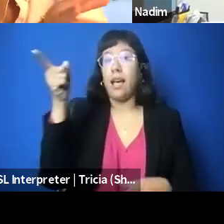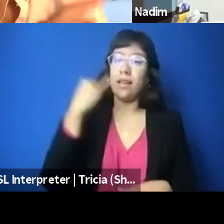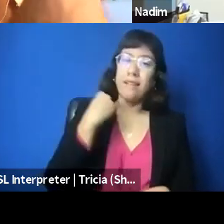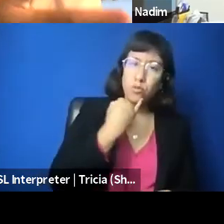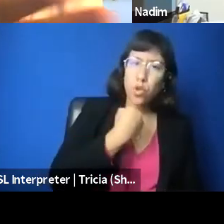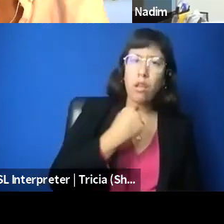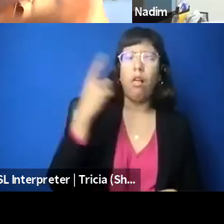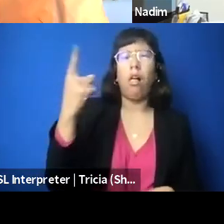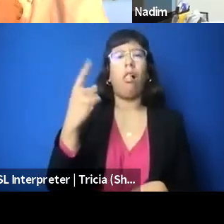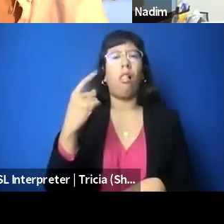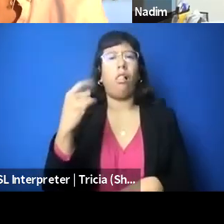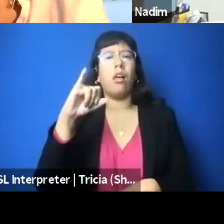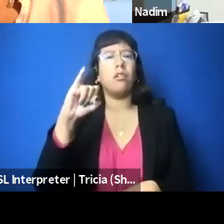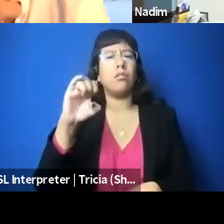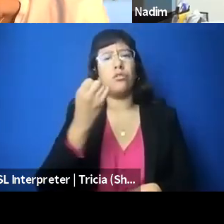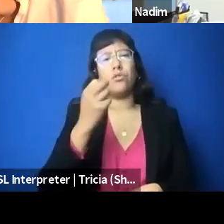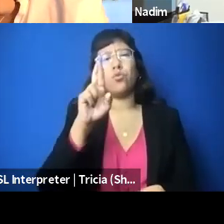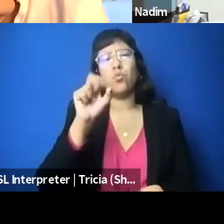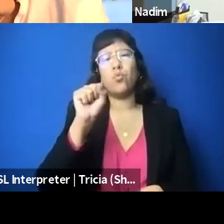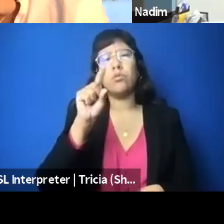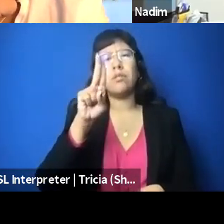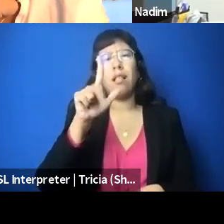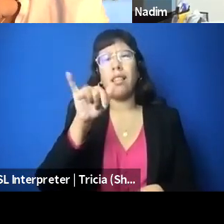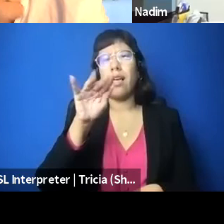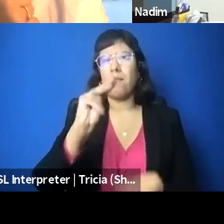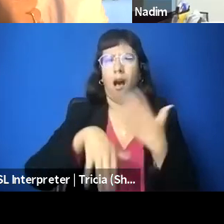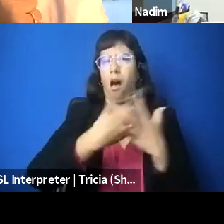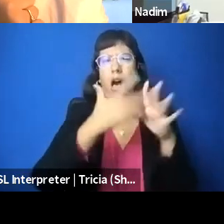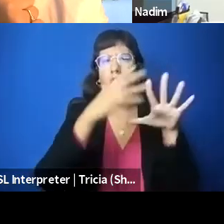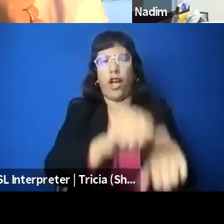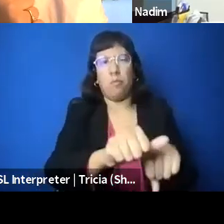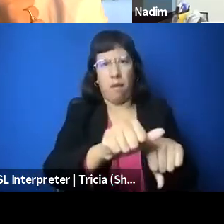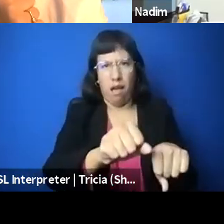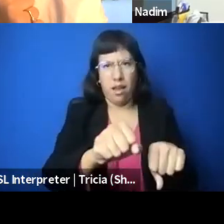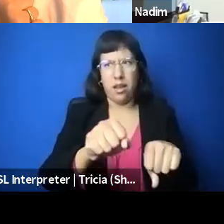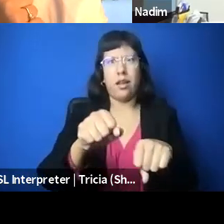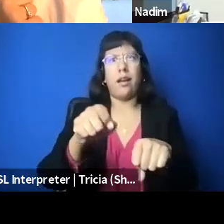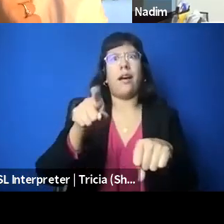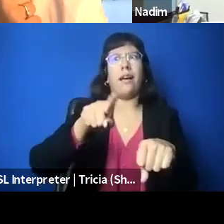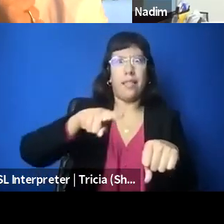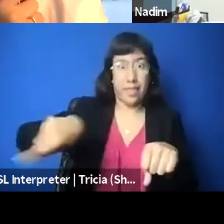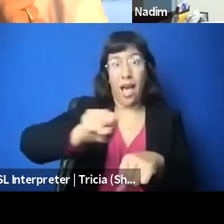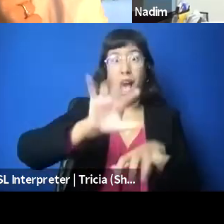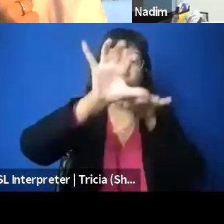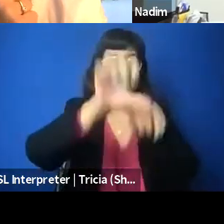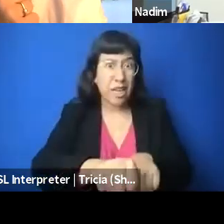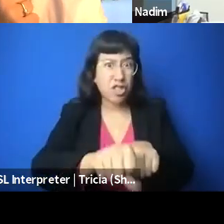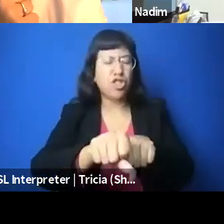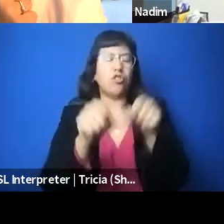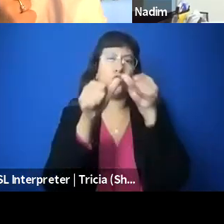which is occupied, that are driving the settler movement that are actively involved in depossessing people from their homes?